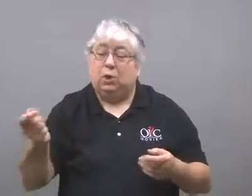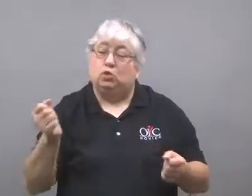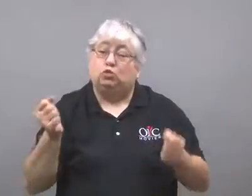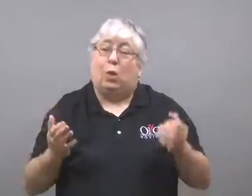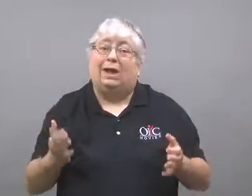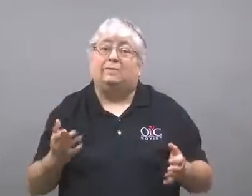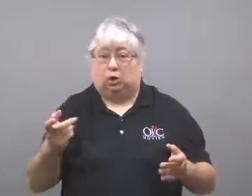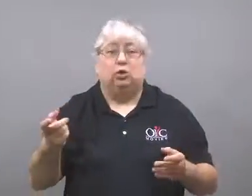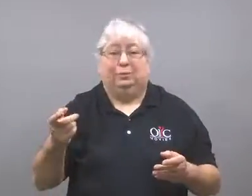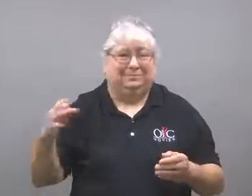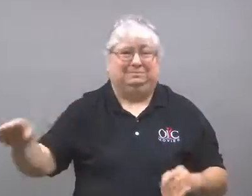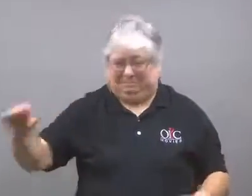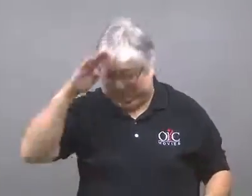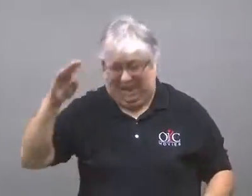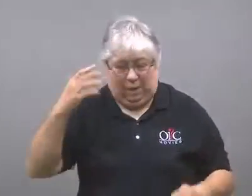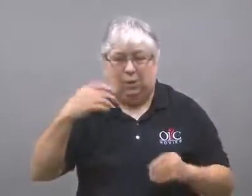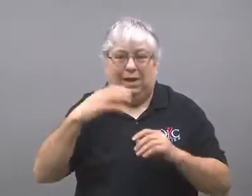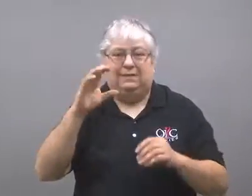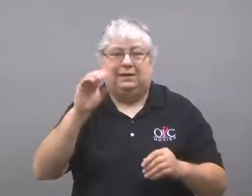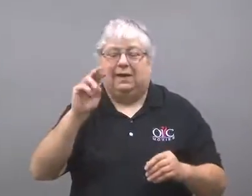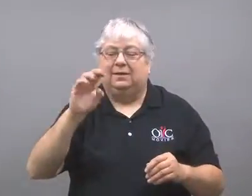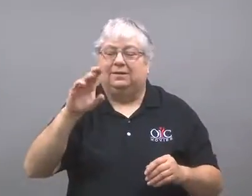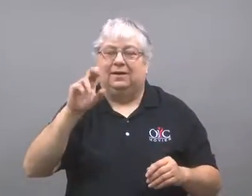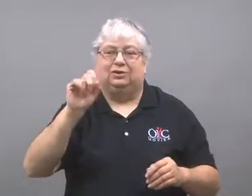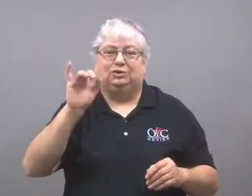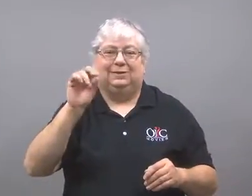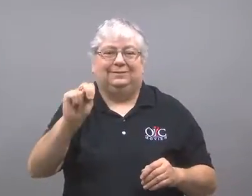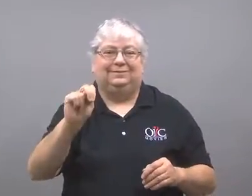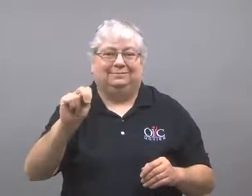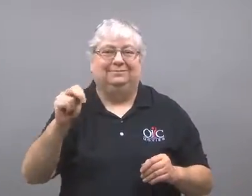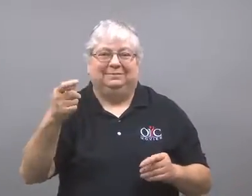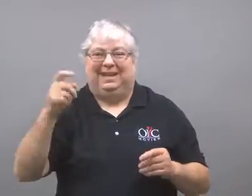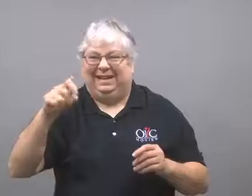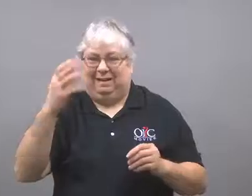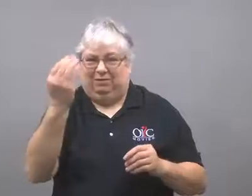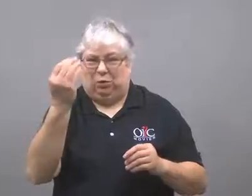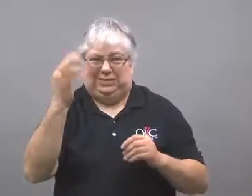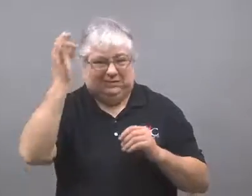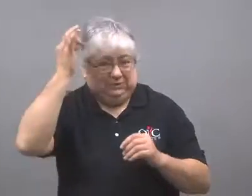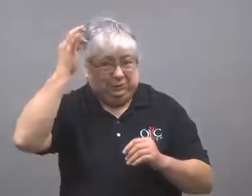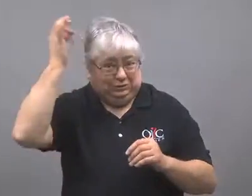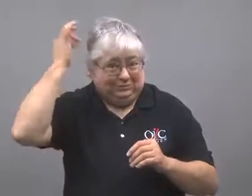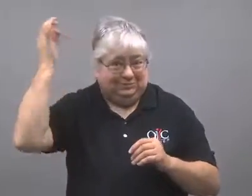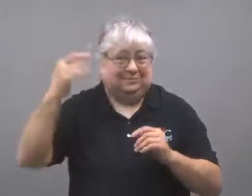The engineer suffered a concussion and had 14 stitches in his head.